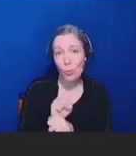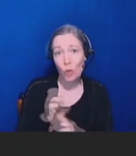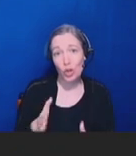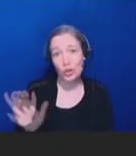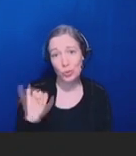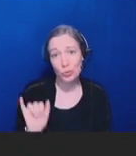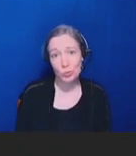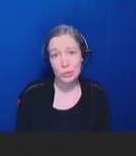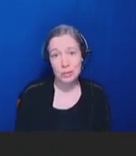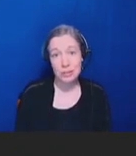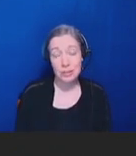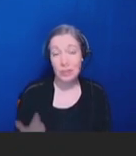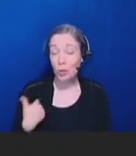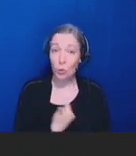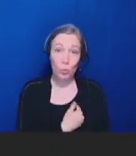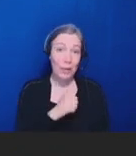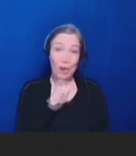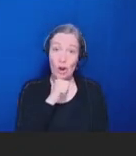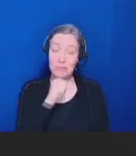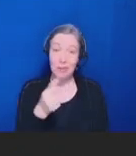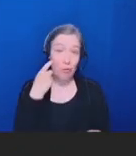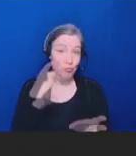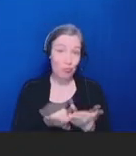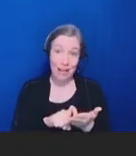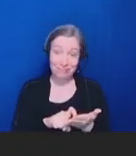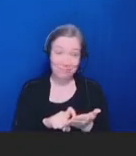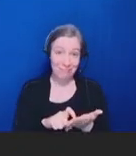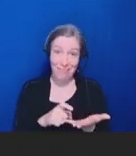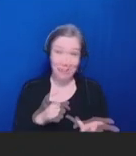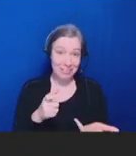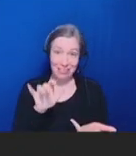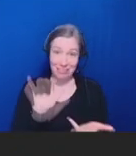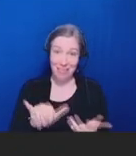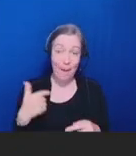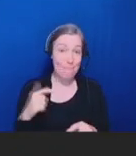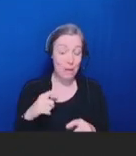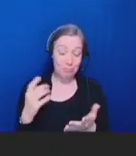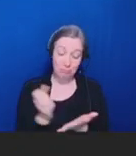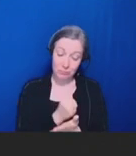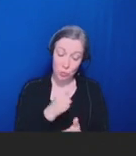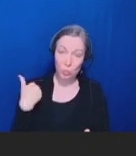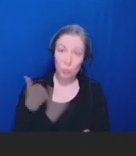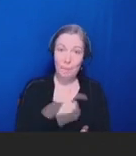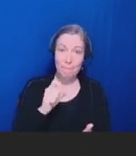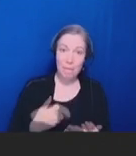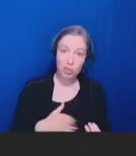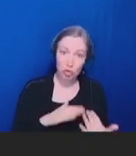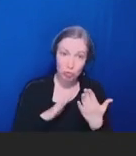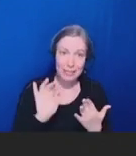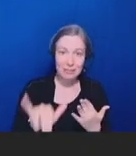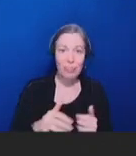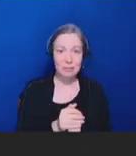under-recognized, but really needs to be addressed by us as the healthcare community.